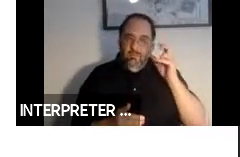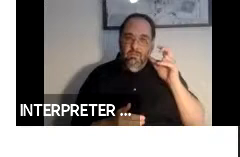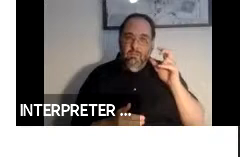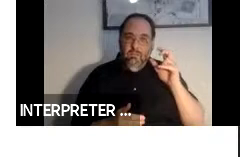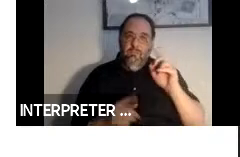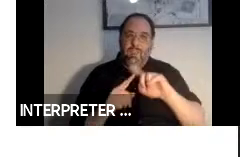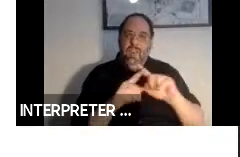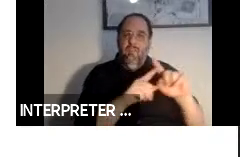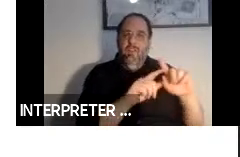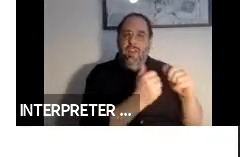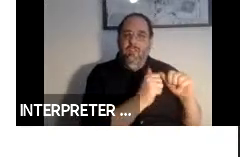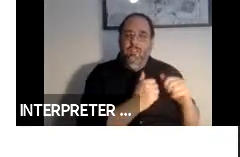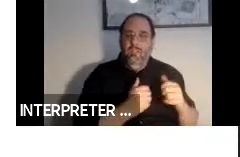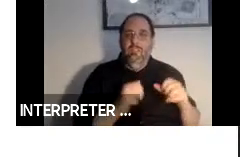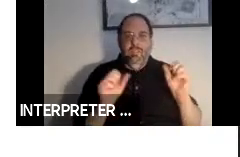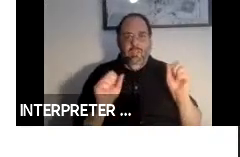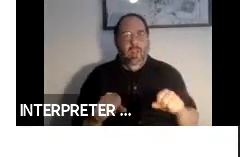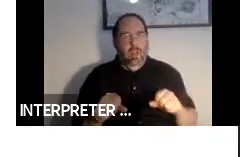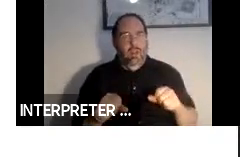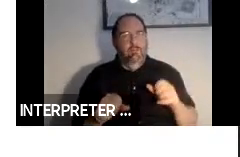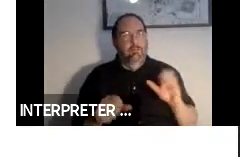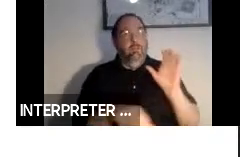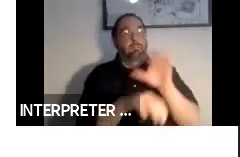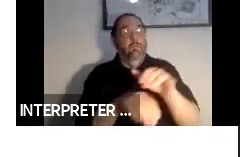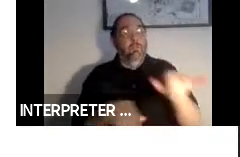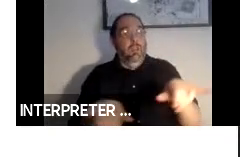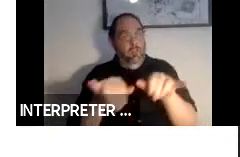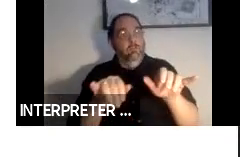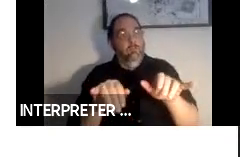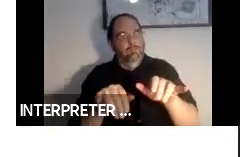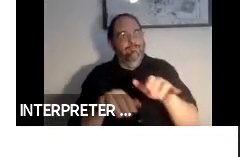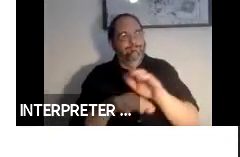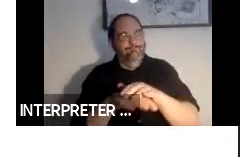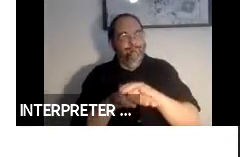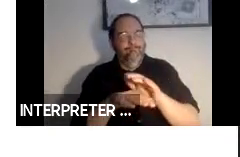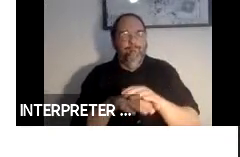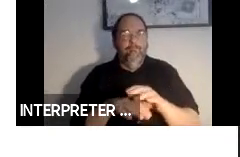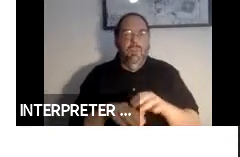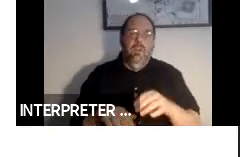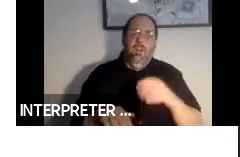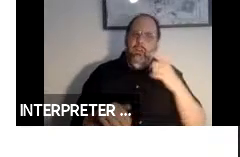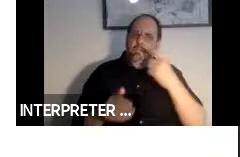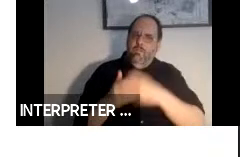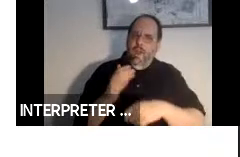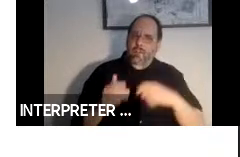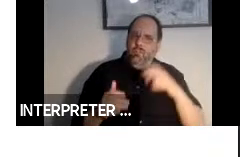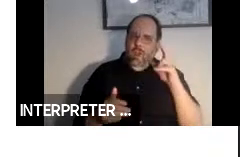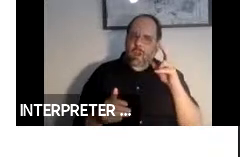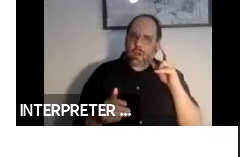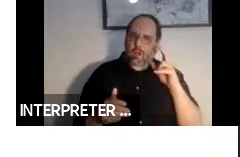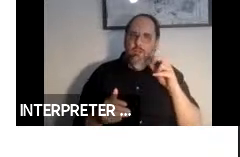the U.S. that can enforce things. The claims that you here are rather pronounced by their split